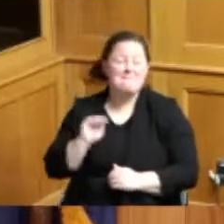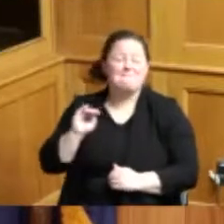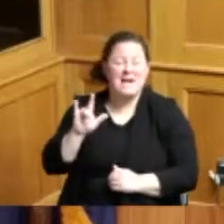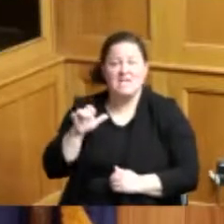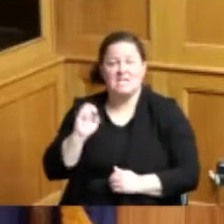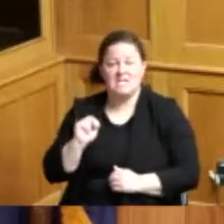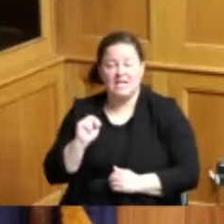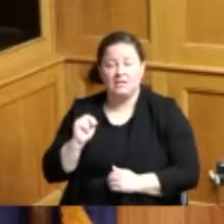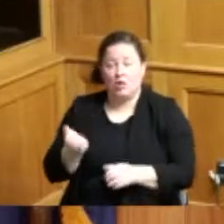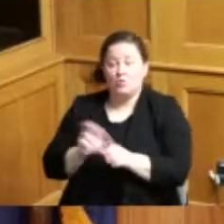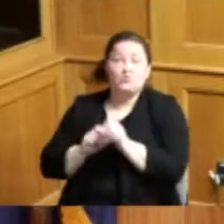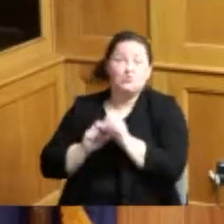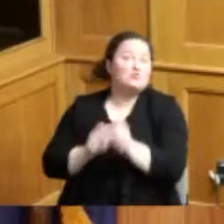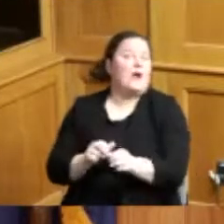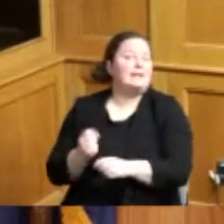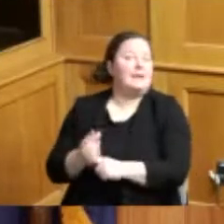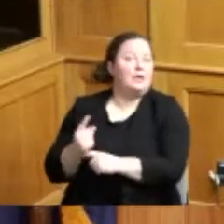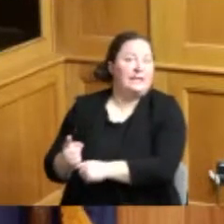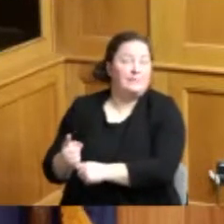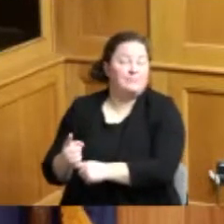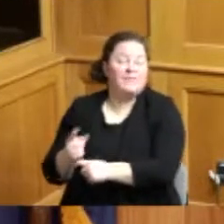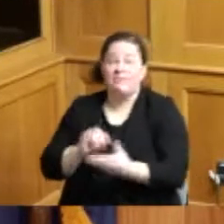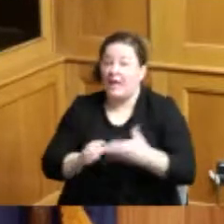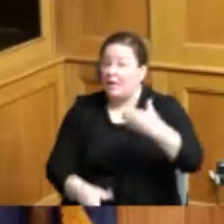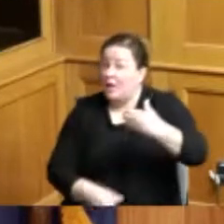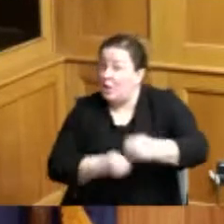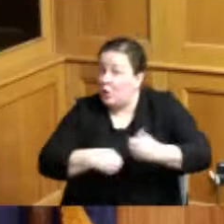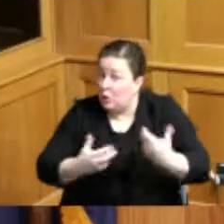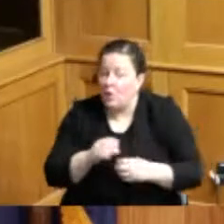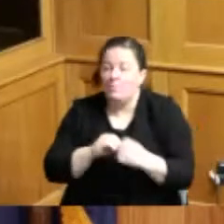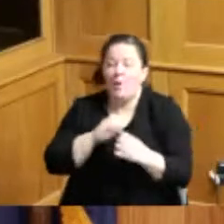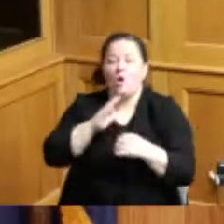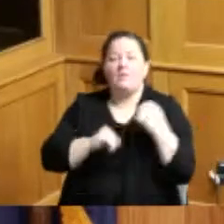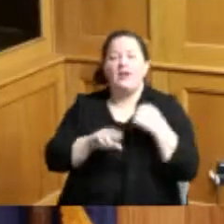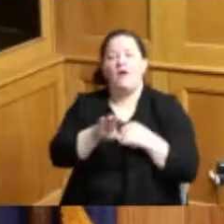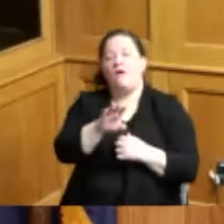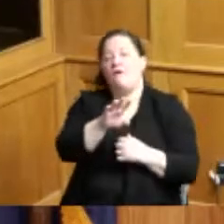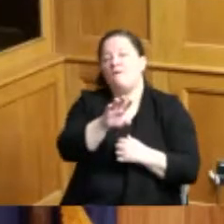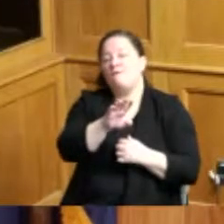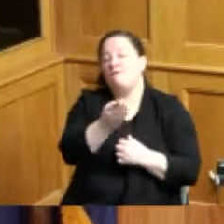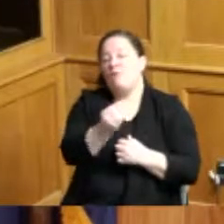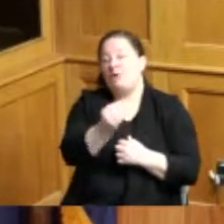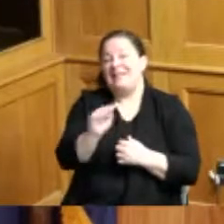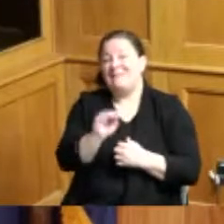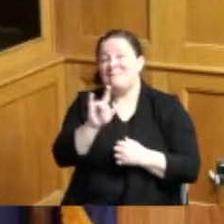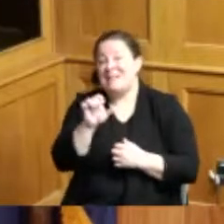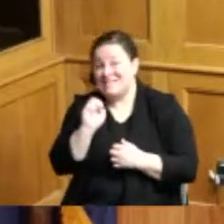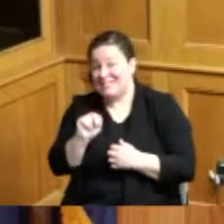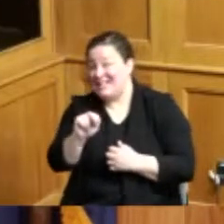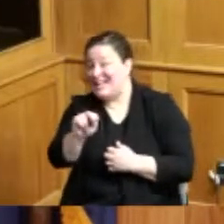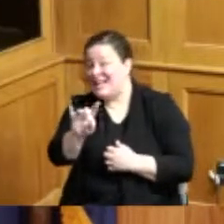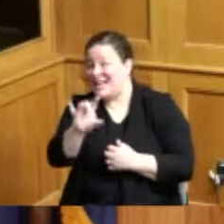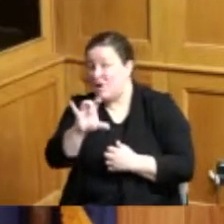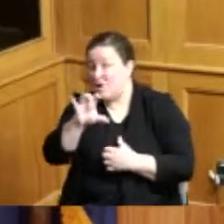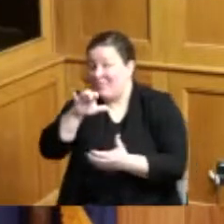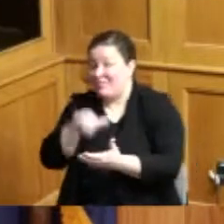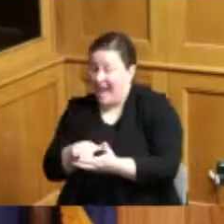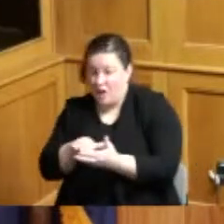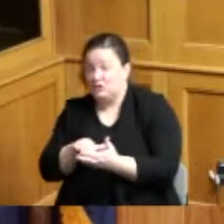including more than 14 million 800,000 rides for seniors and people with disabilities